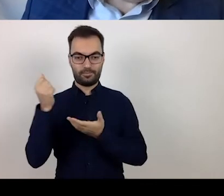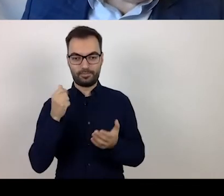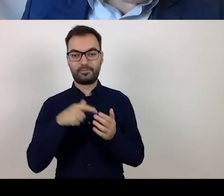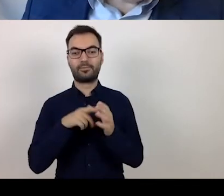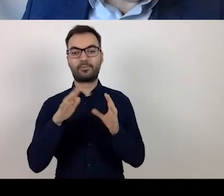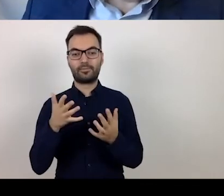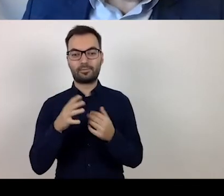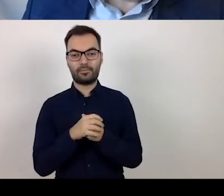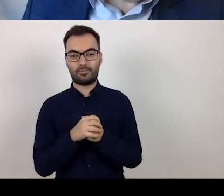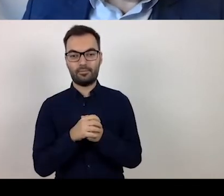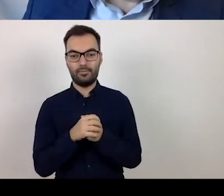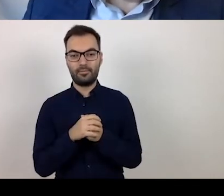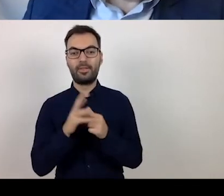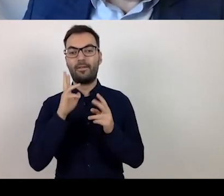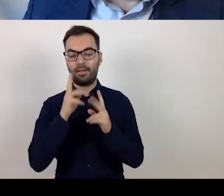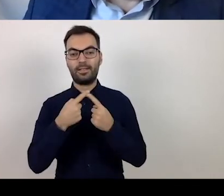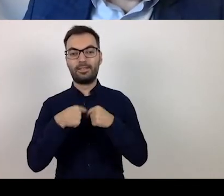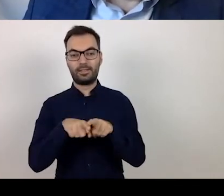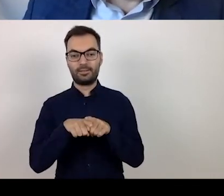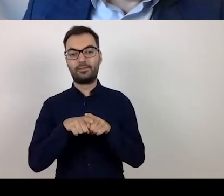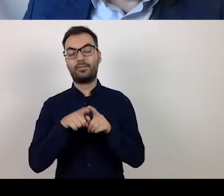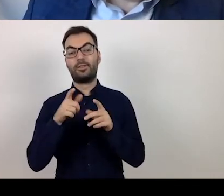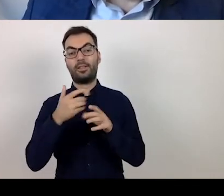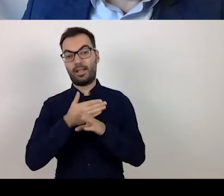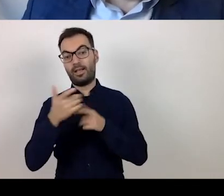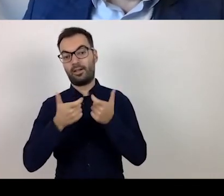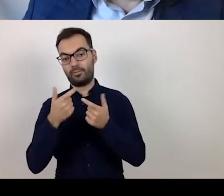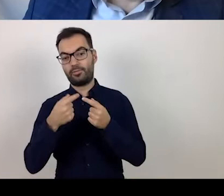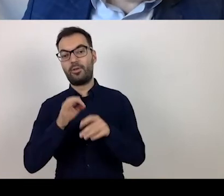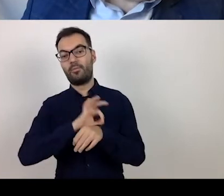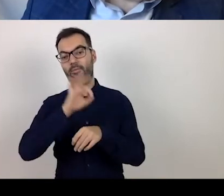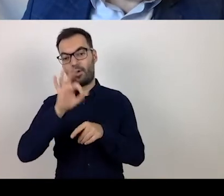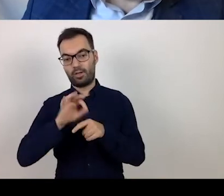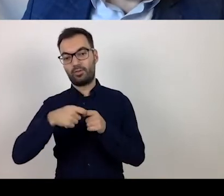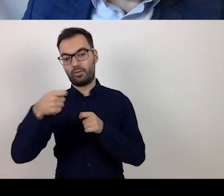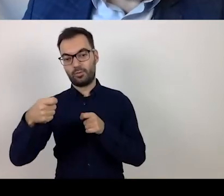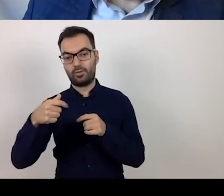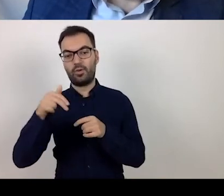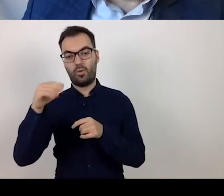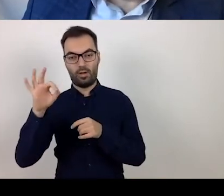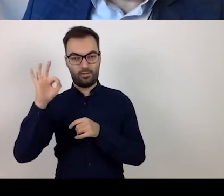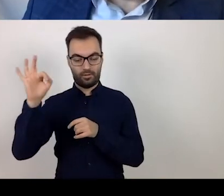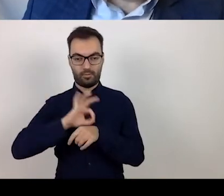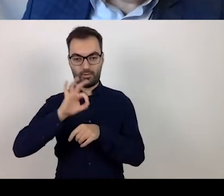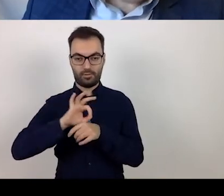who have implemented the EU projects.